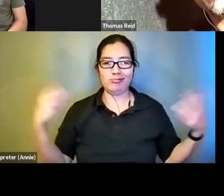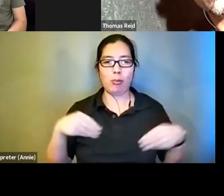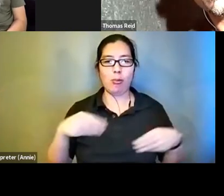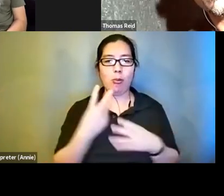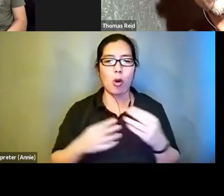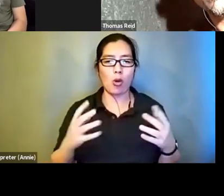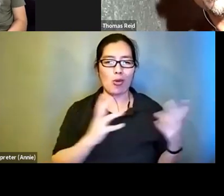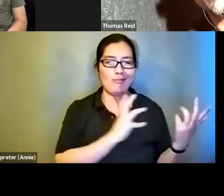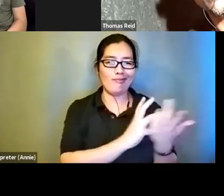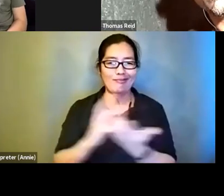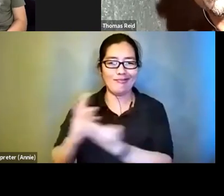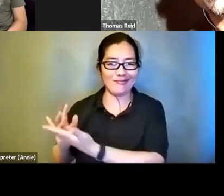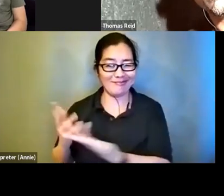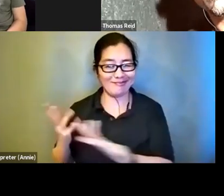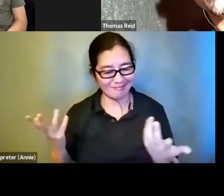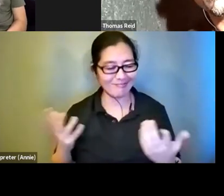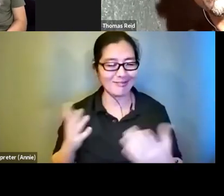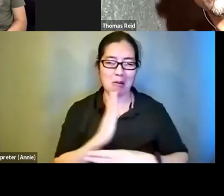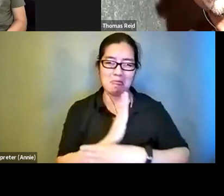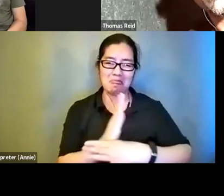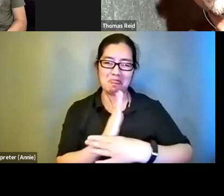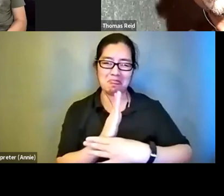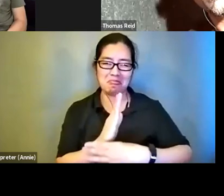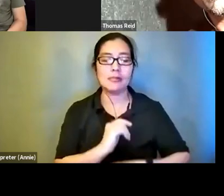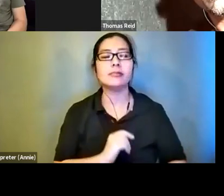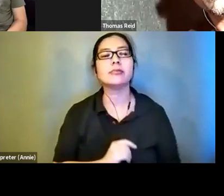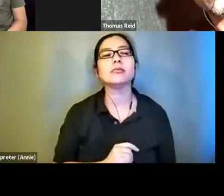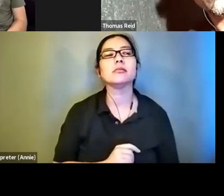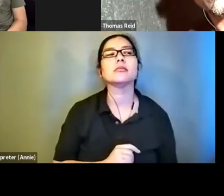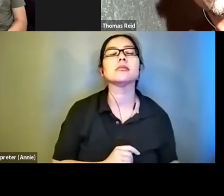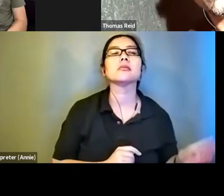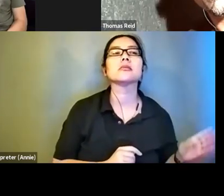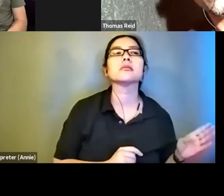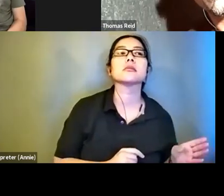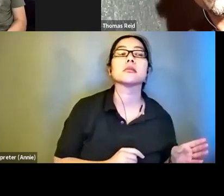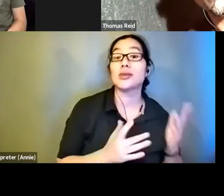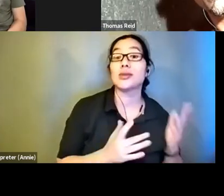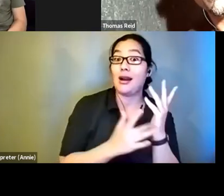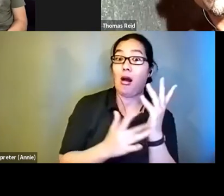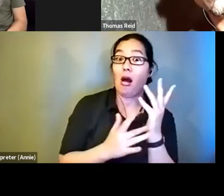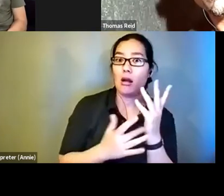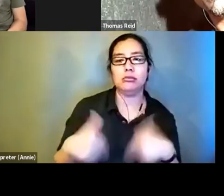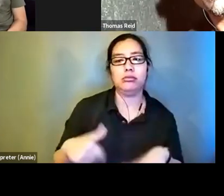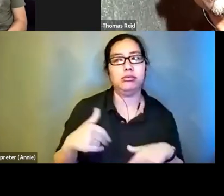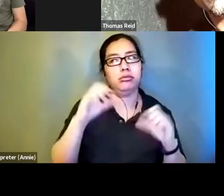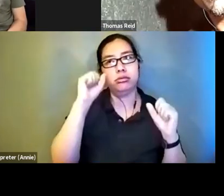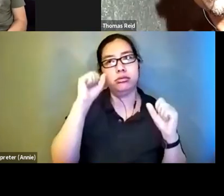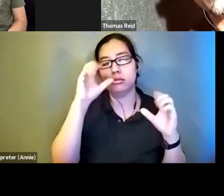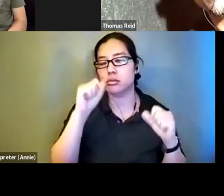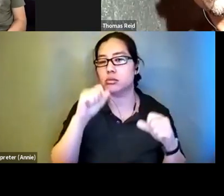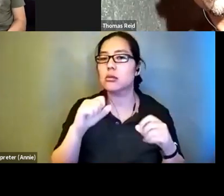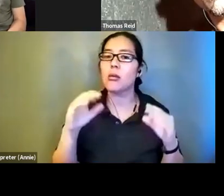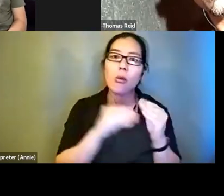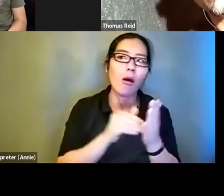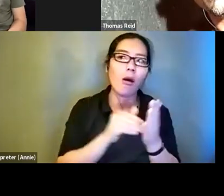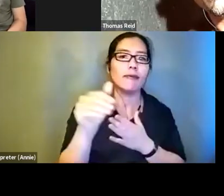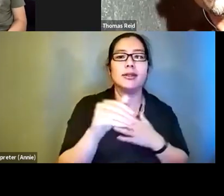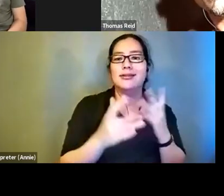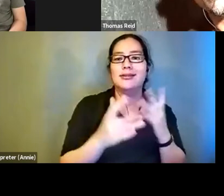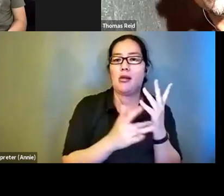Technology as we are just talking about is wonderful. The more that technology offers us multiple tracks. I love that that is a